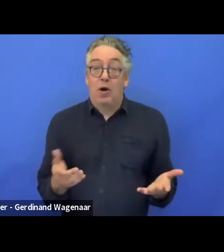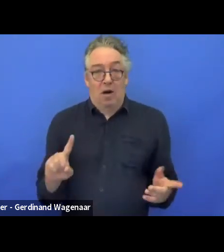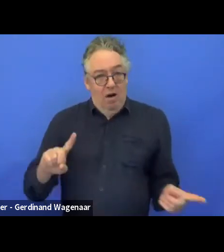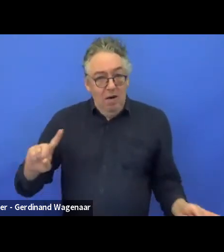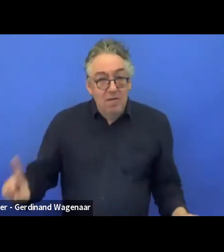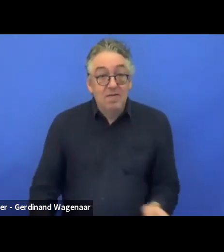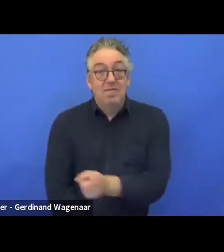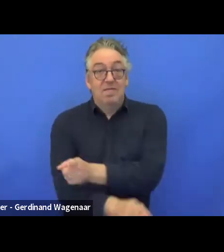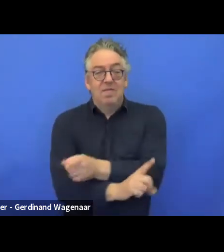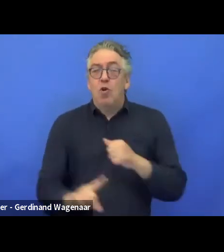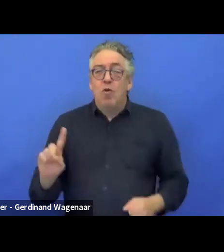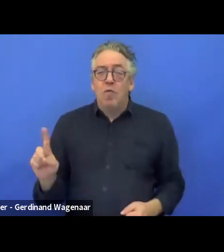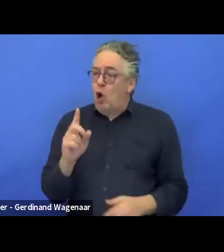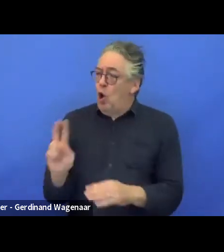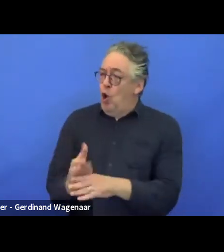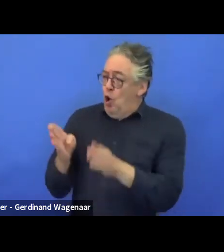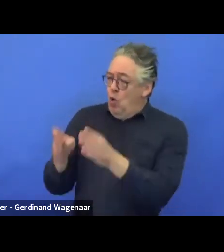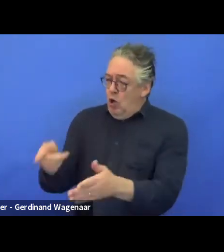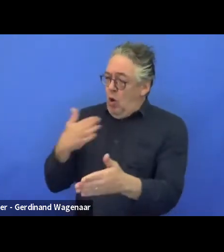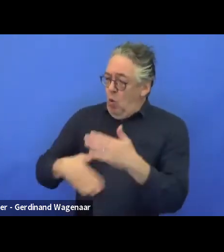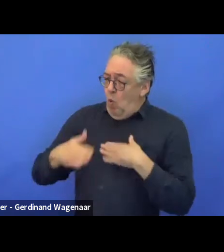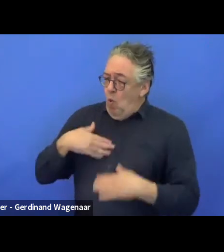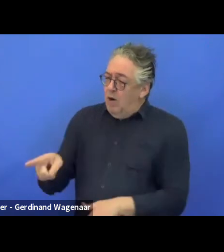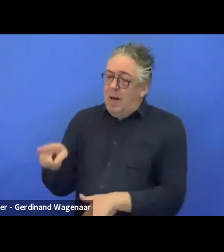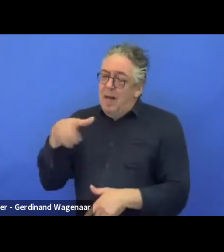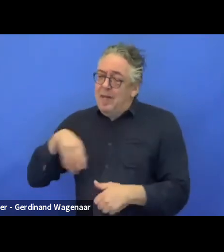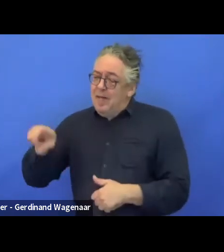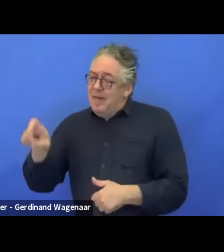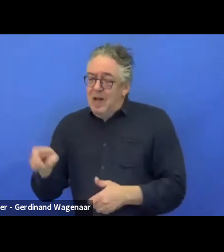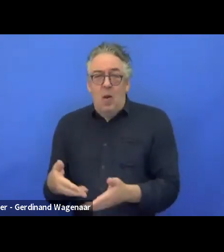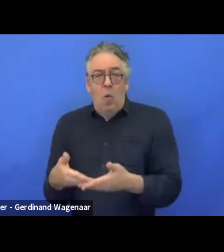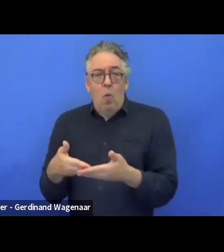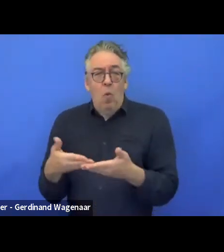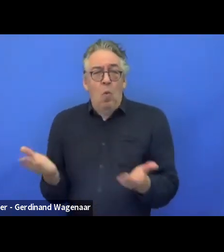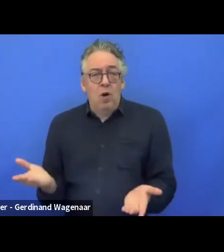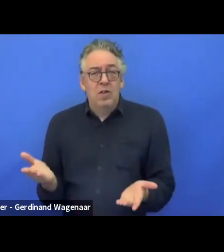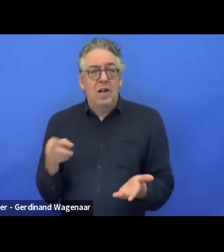What does the end-user want, expects and think?